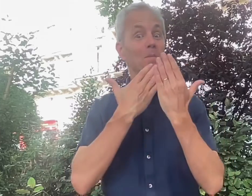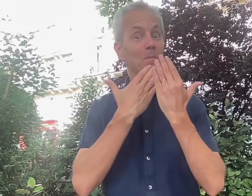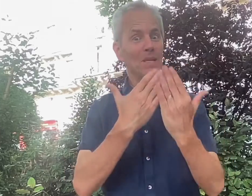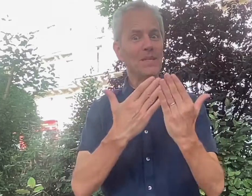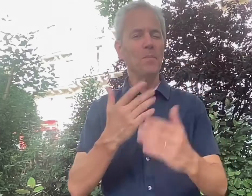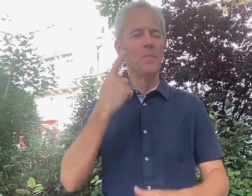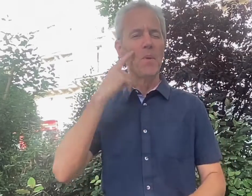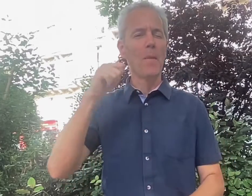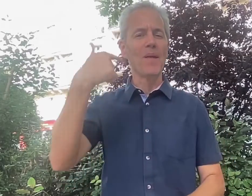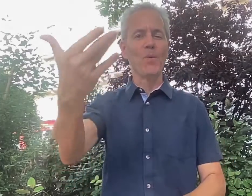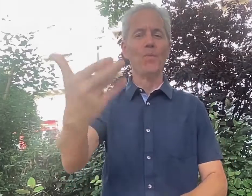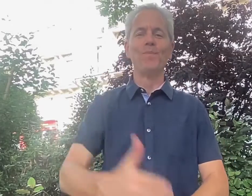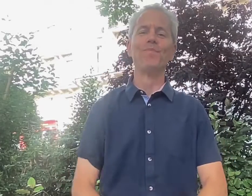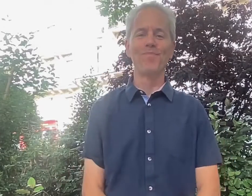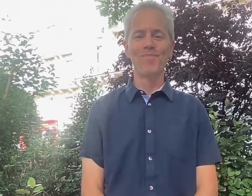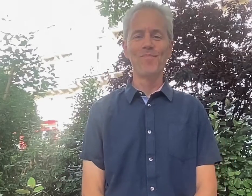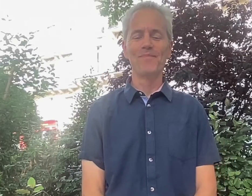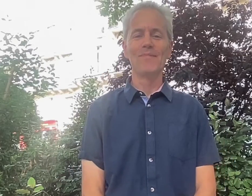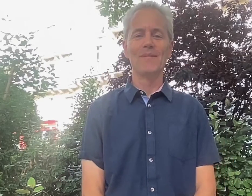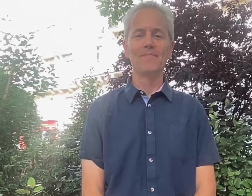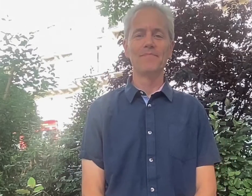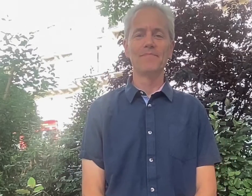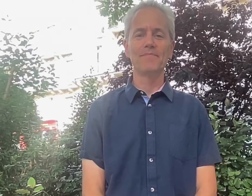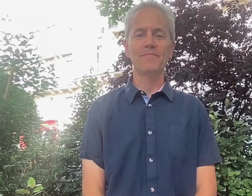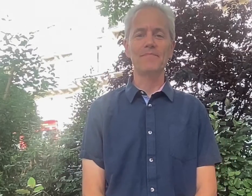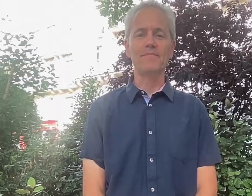Thank you and see you soon!